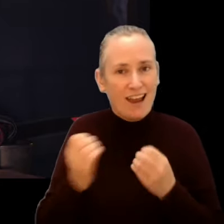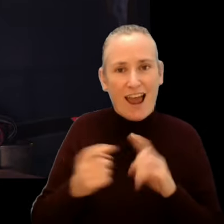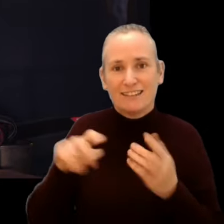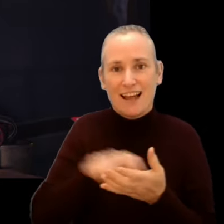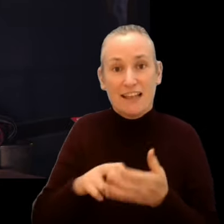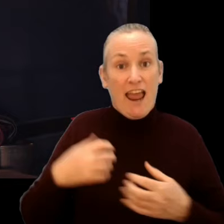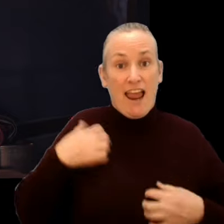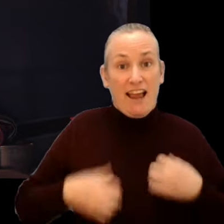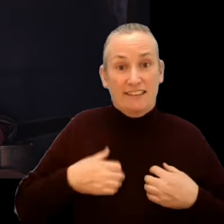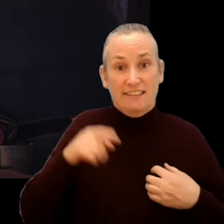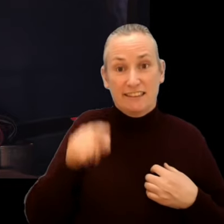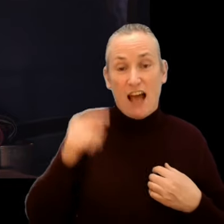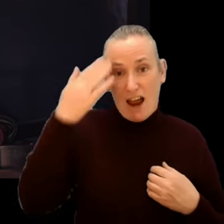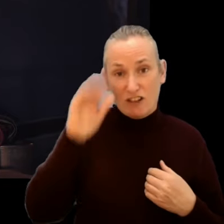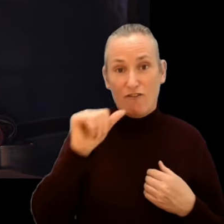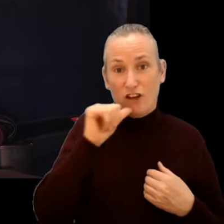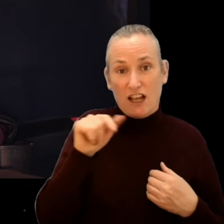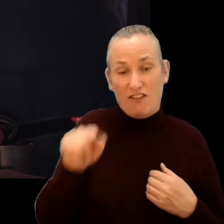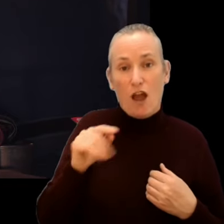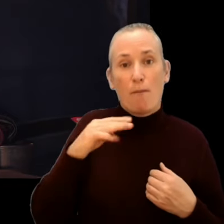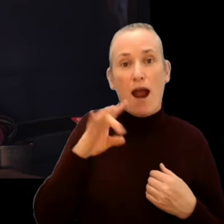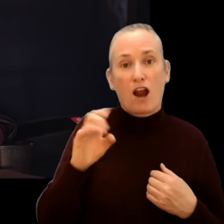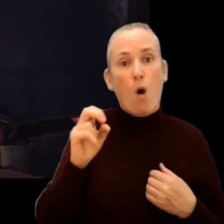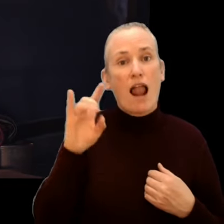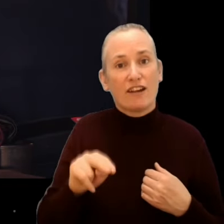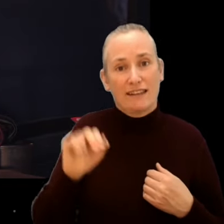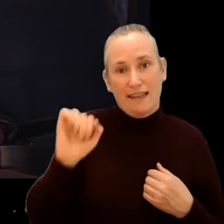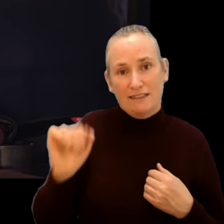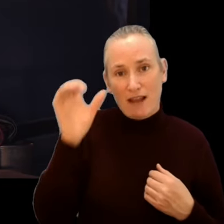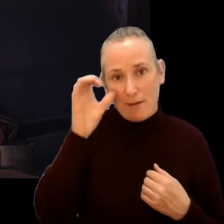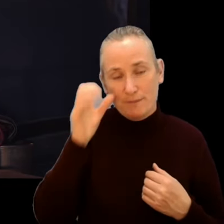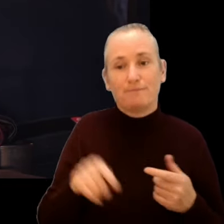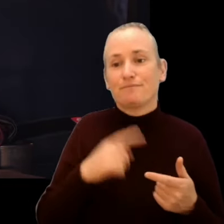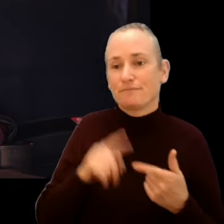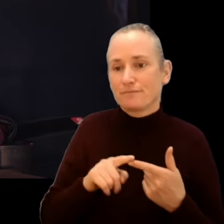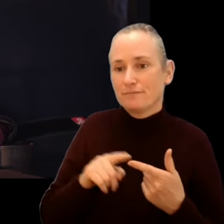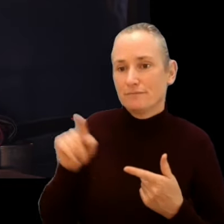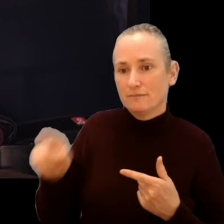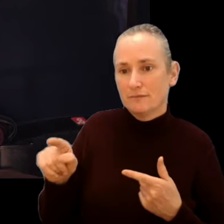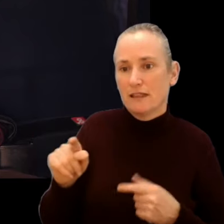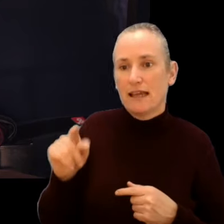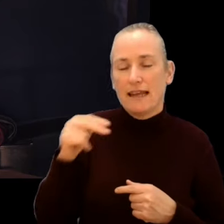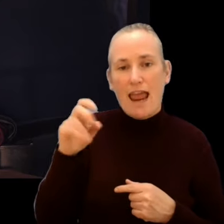we are excited to present the Irish premieres of the Mark O’Halloran scripted An Encounter, Alan Gilsenan’s Näher,